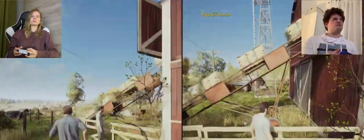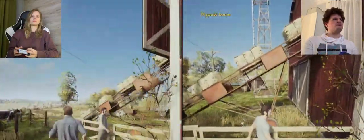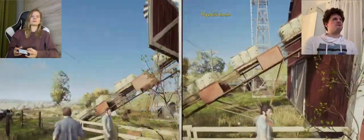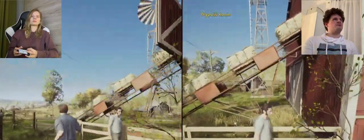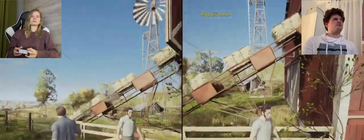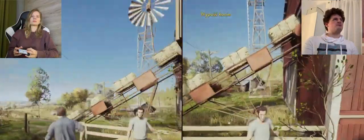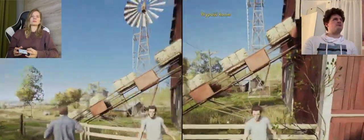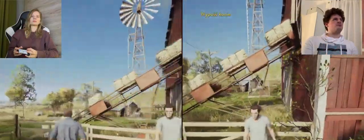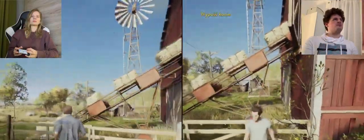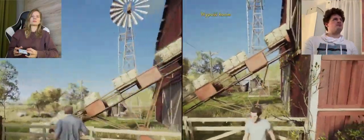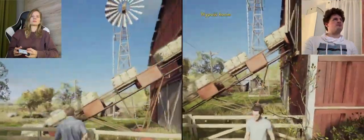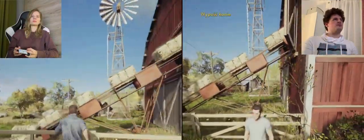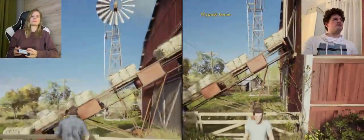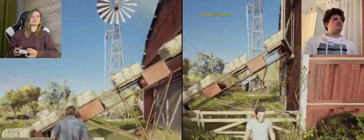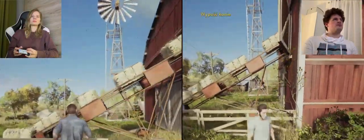A: I can't go in there